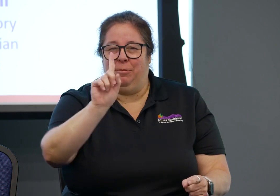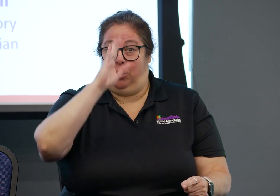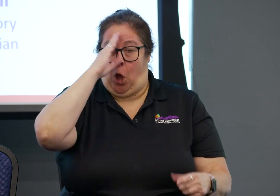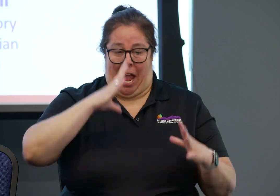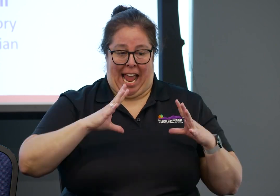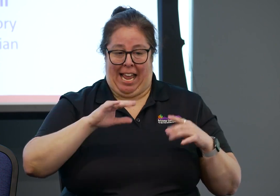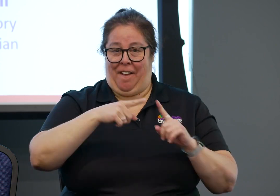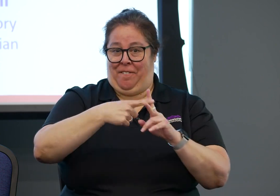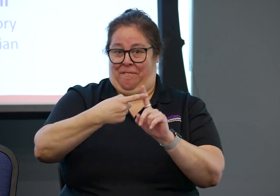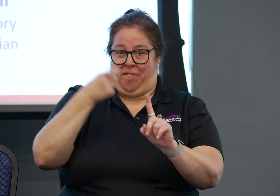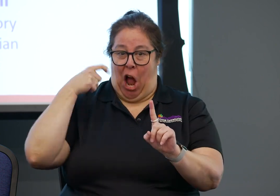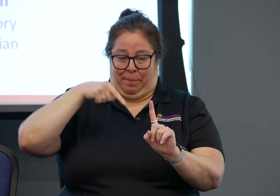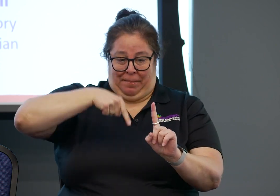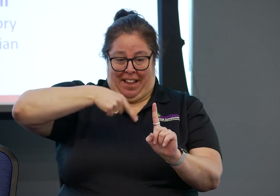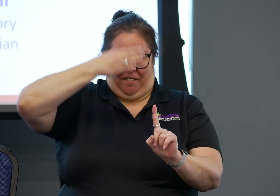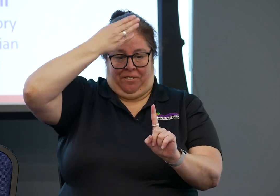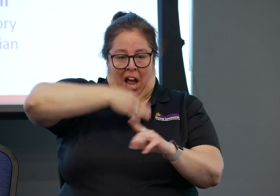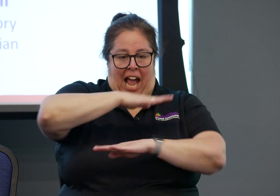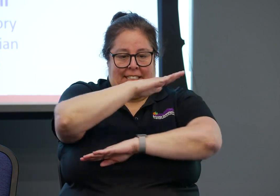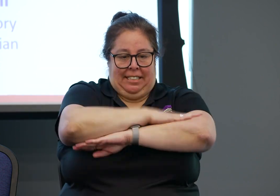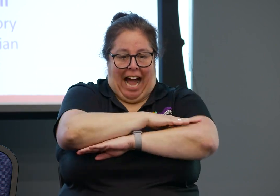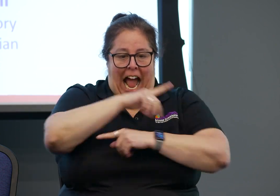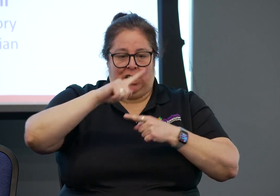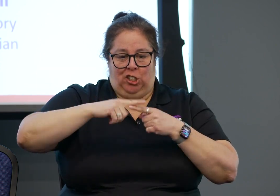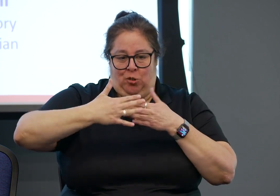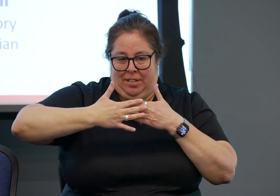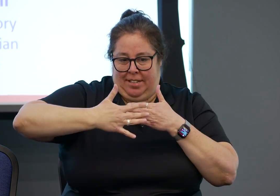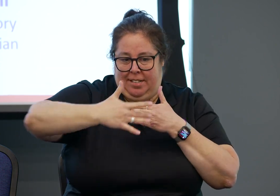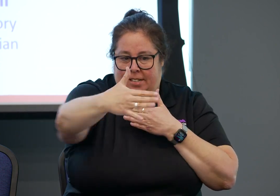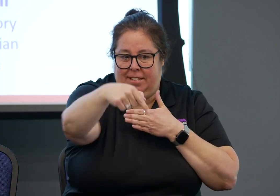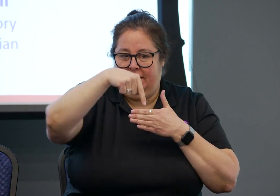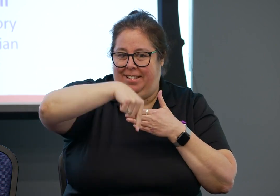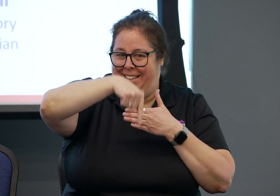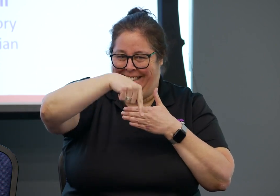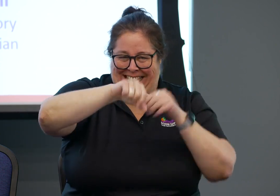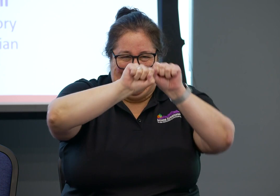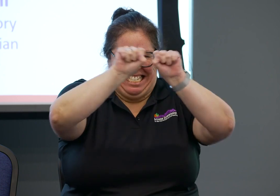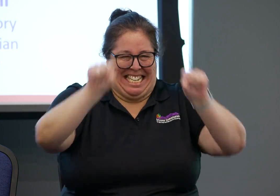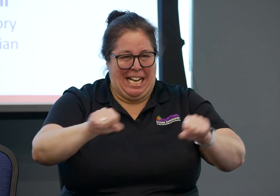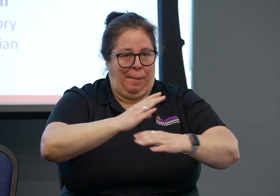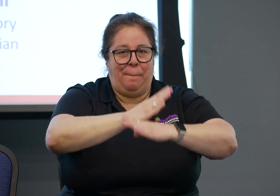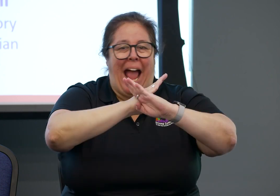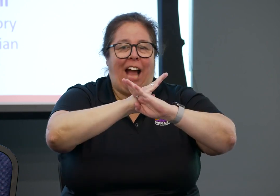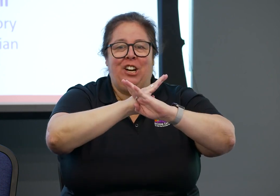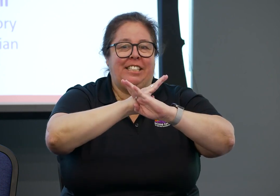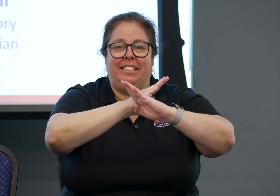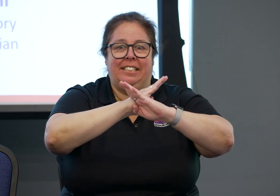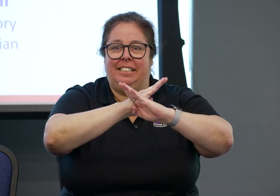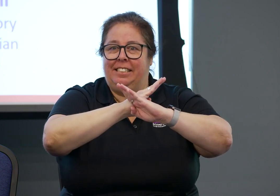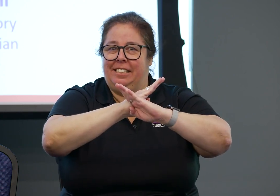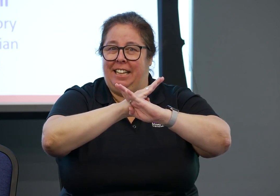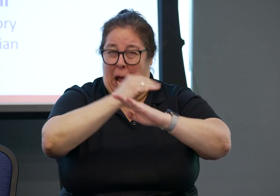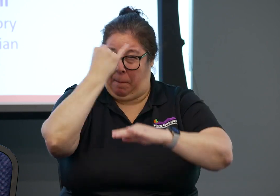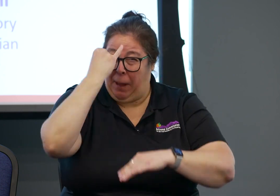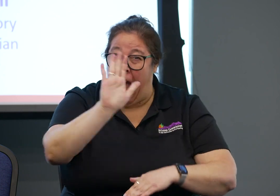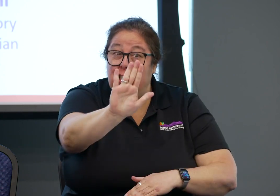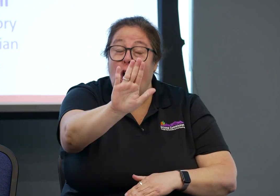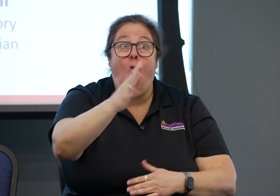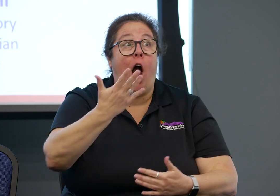have checked in and the front desk receptionist absolutely knows that I can't hear. And I have sat in the waiting room